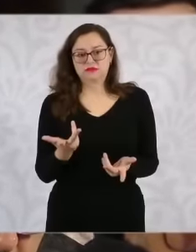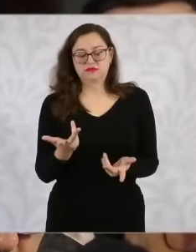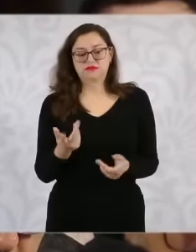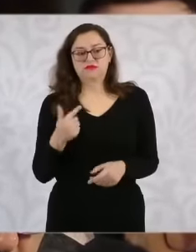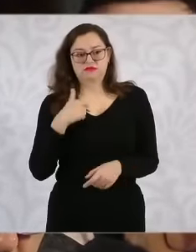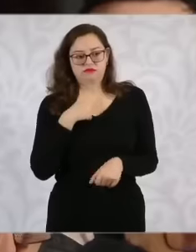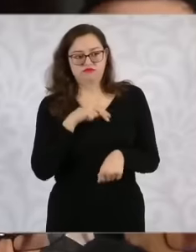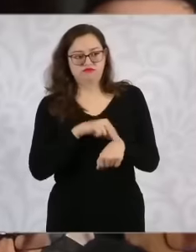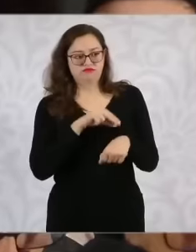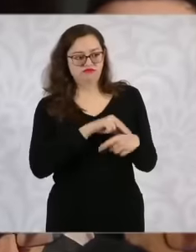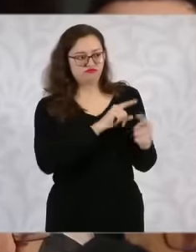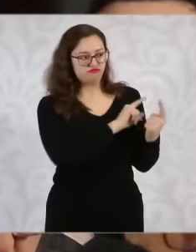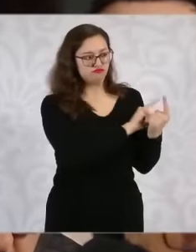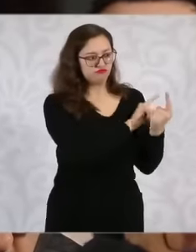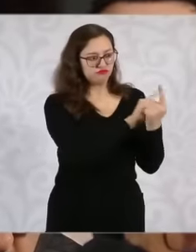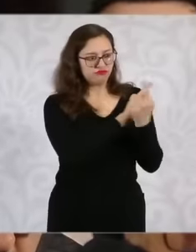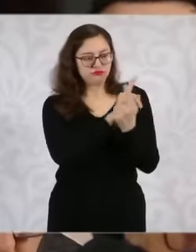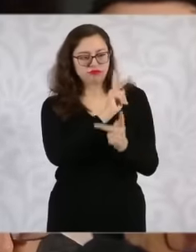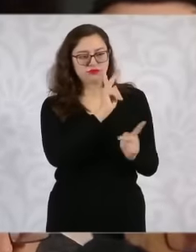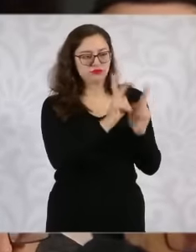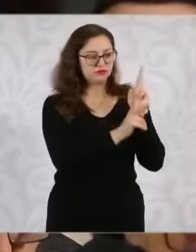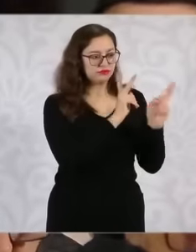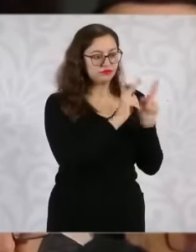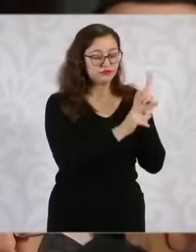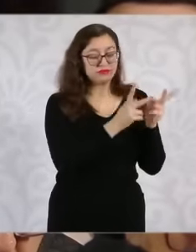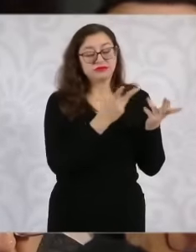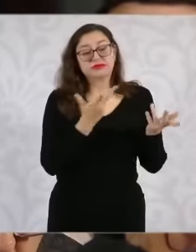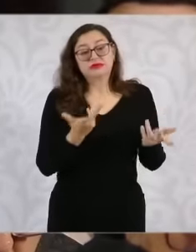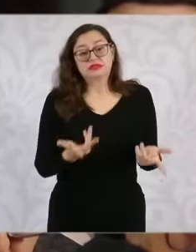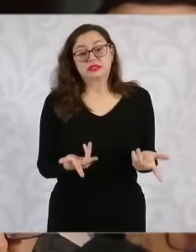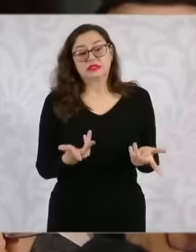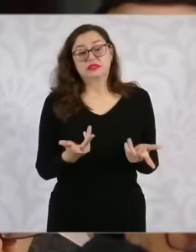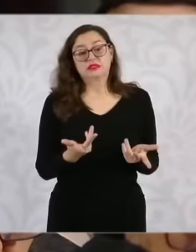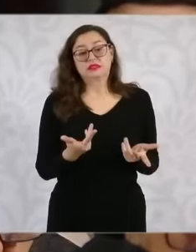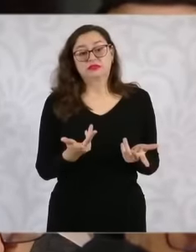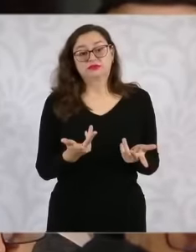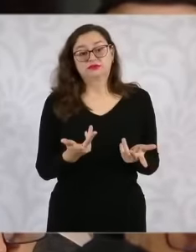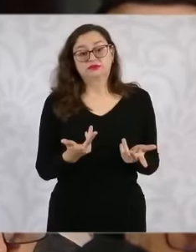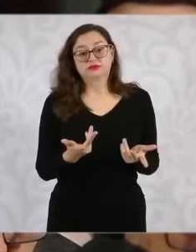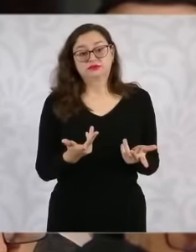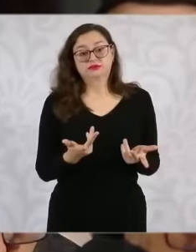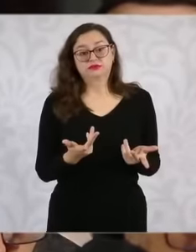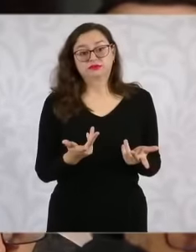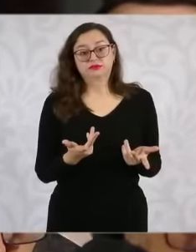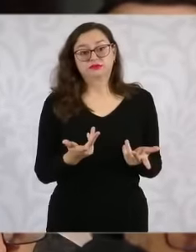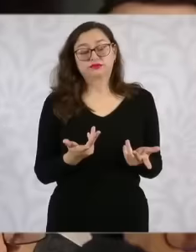I think Yesterday I wanted to ask and tell Sue because